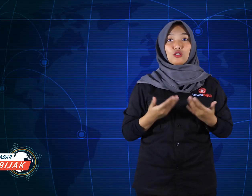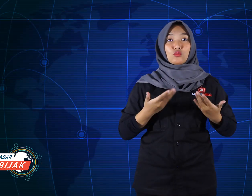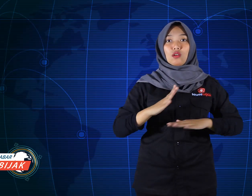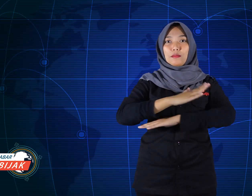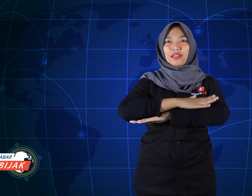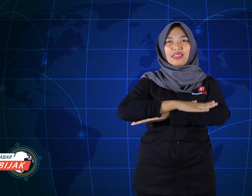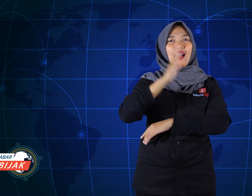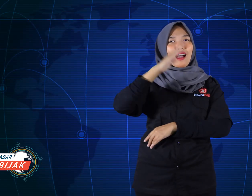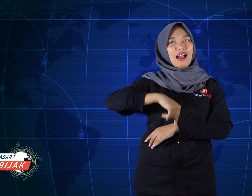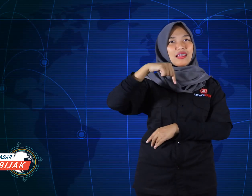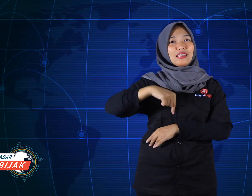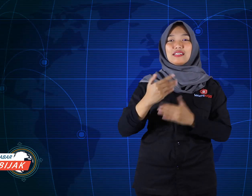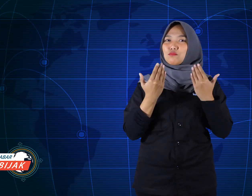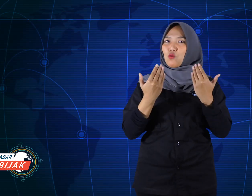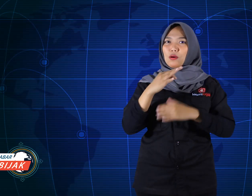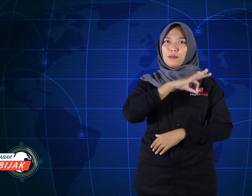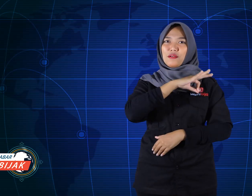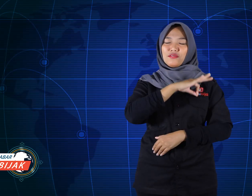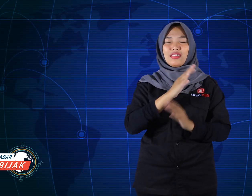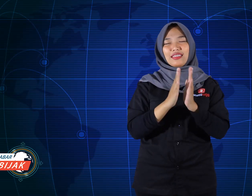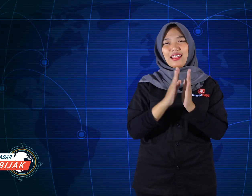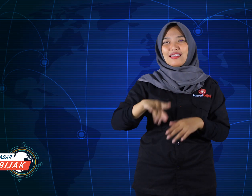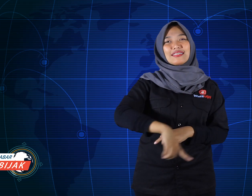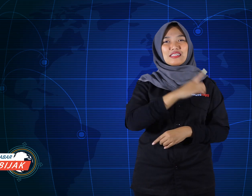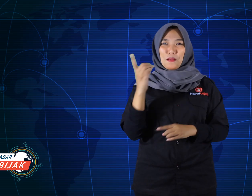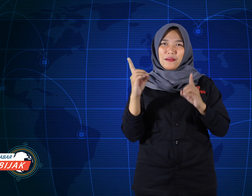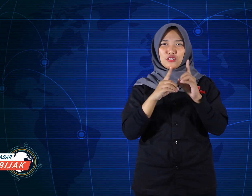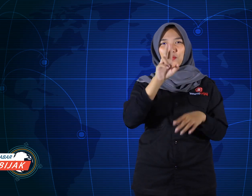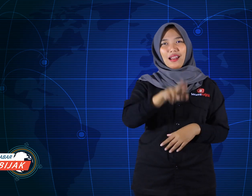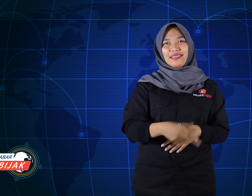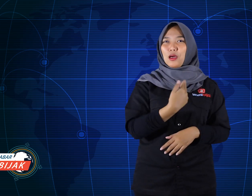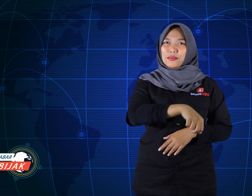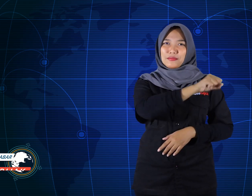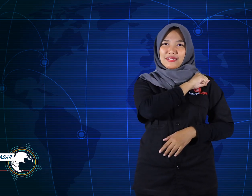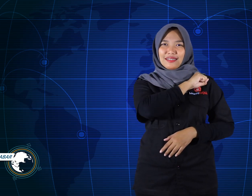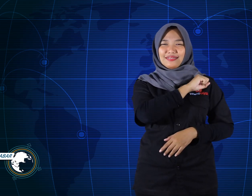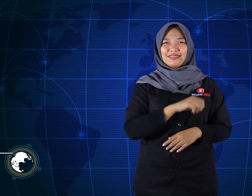So many news for today, hope it is useful and see you again at KamiBijak.